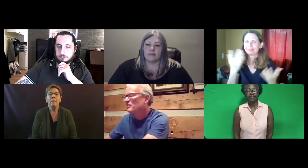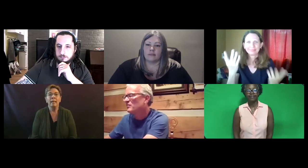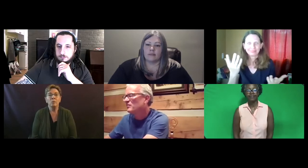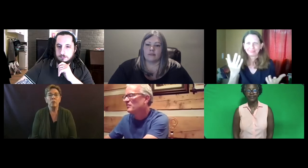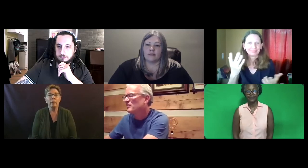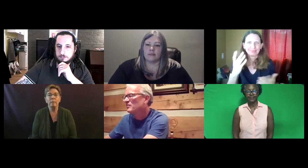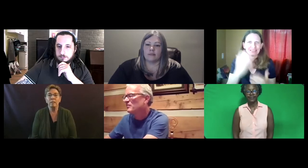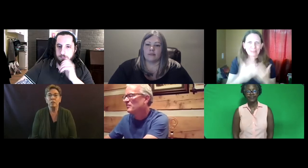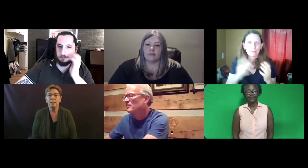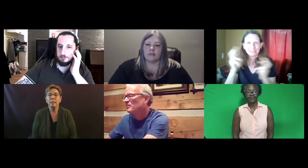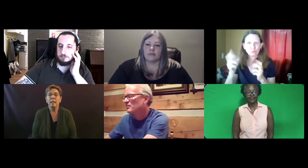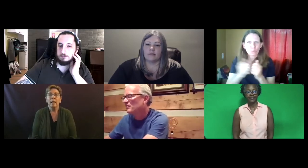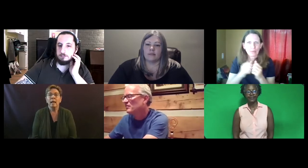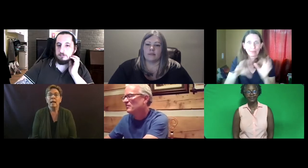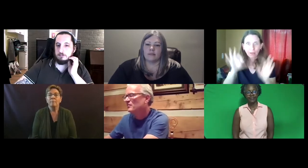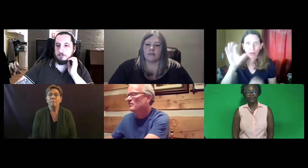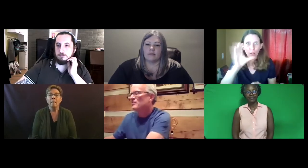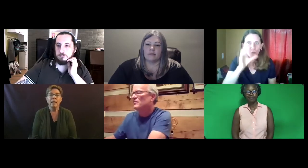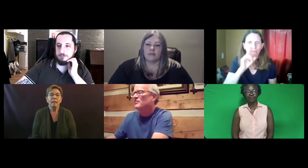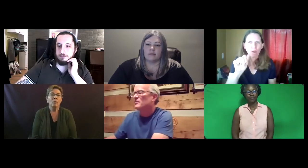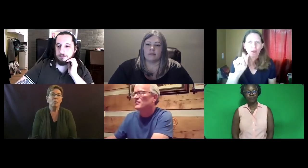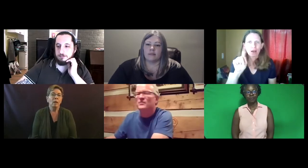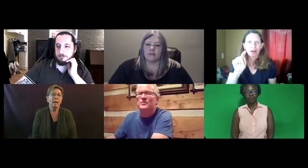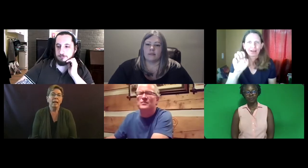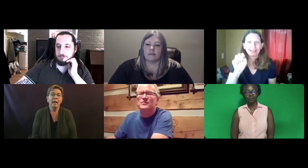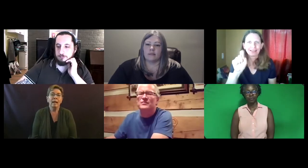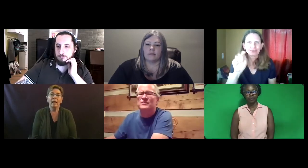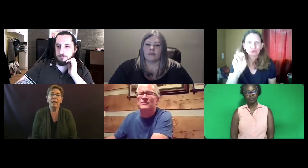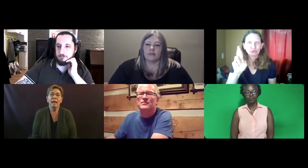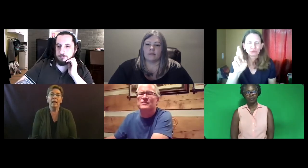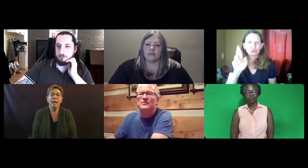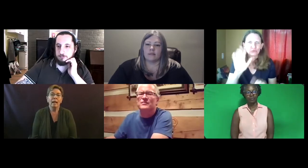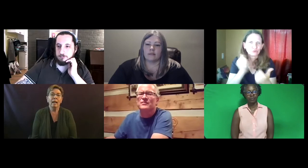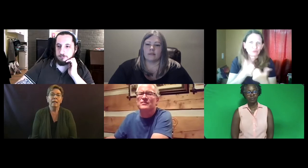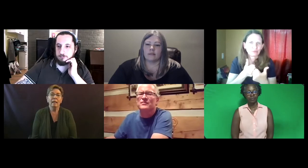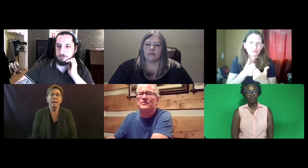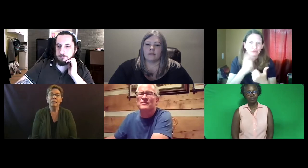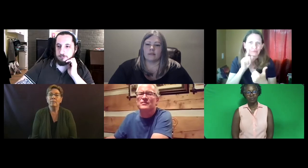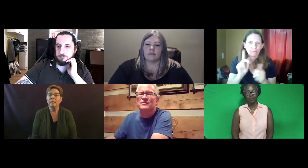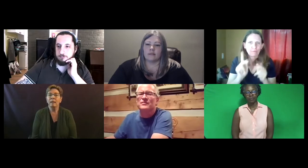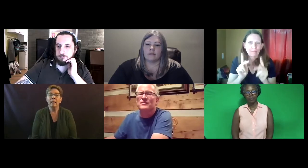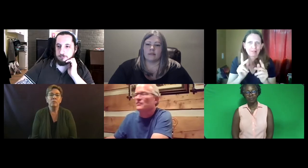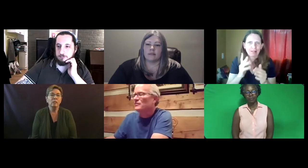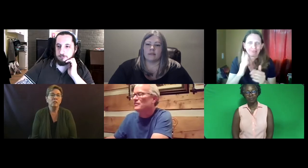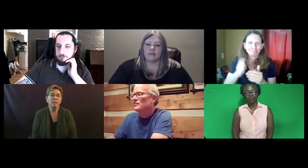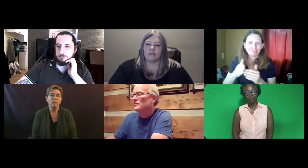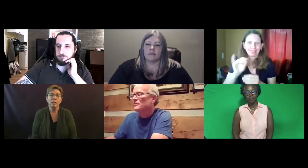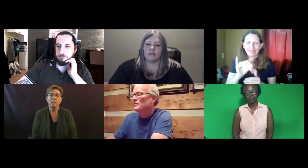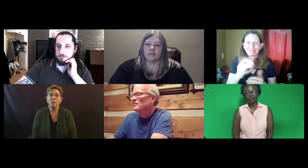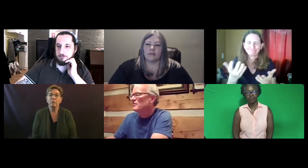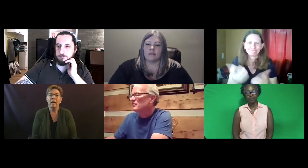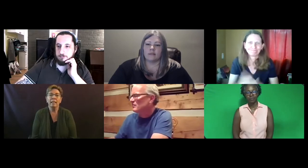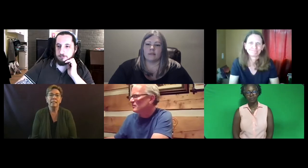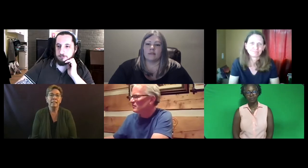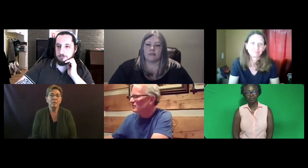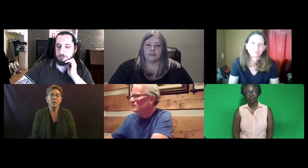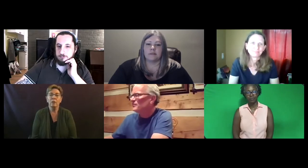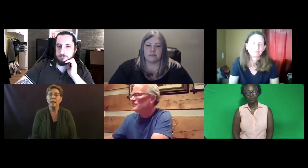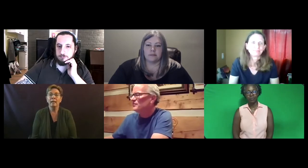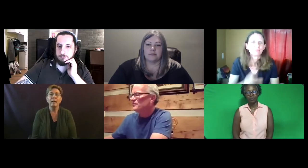But as was already mentioned, you know, it's really challenging to find an attester and